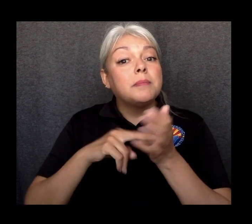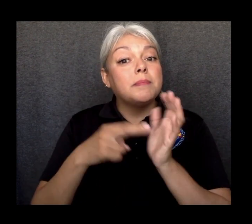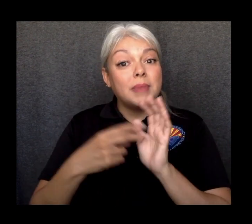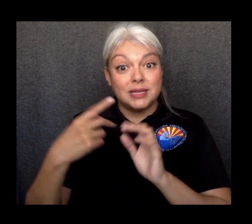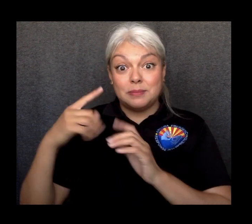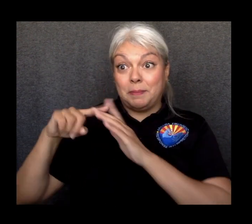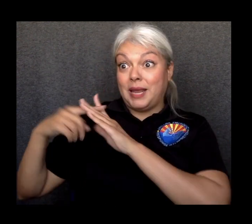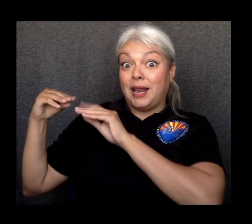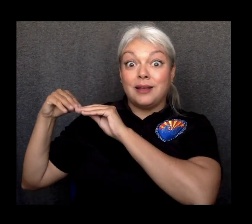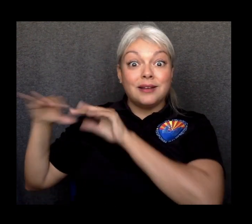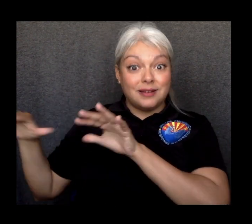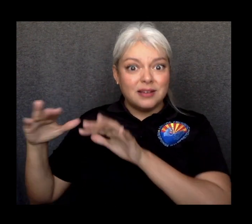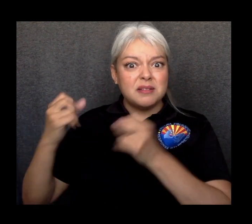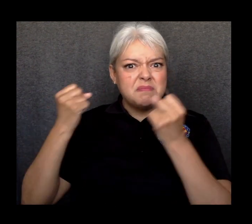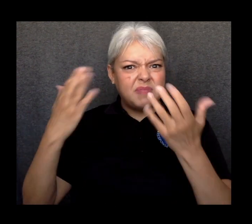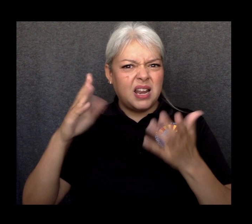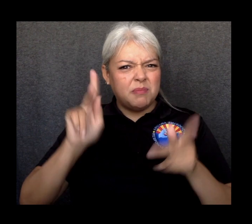in long term care centers.